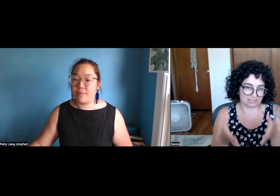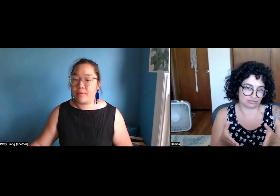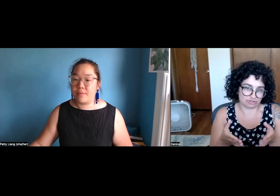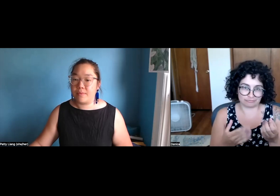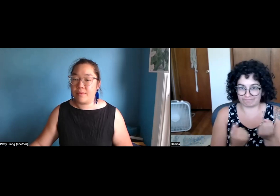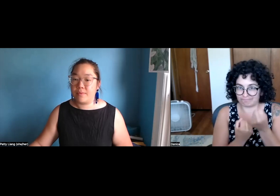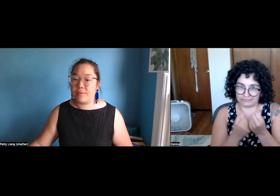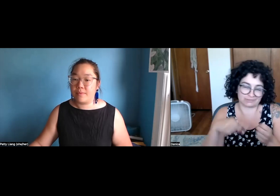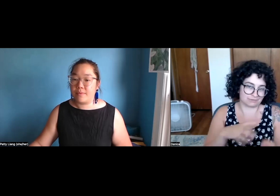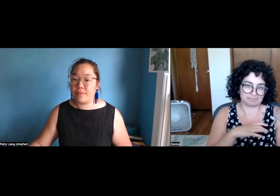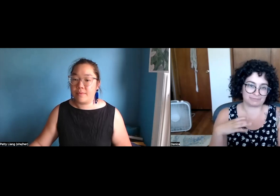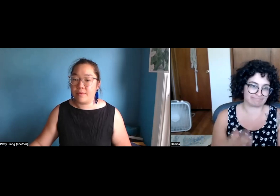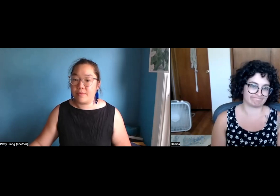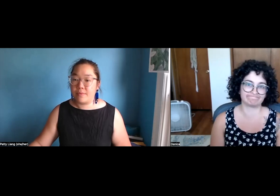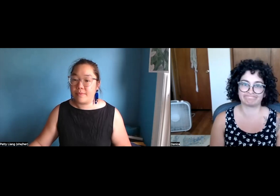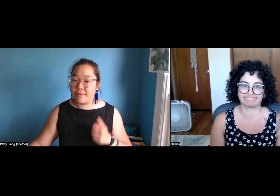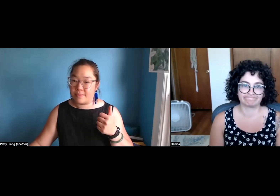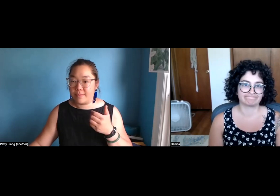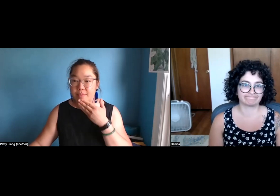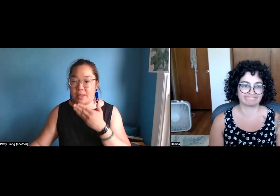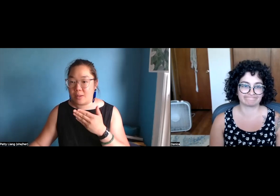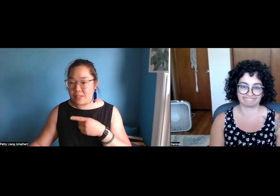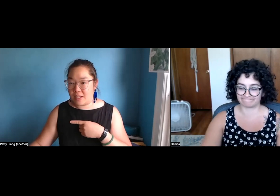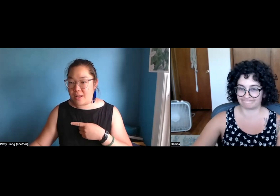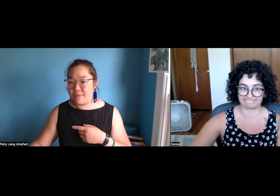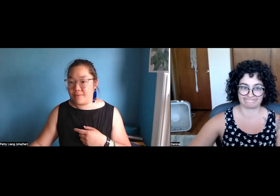closet doors and a fan in the background, and I'm here involved in the committee.